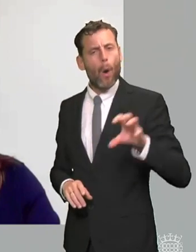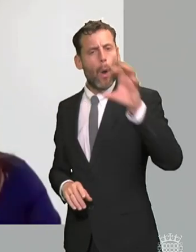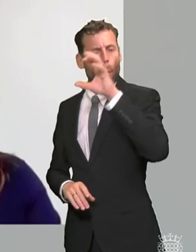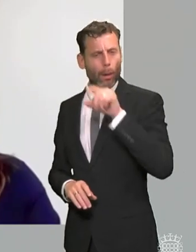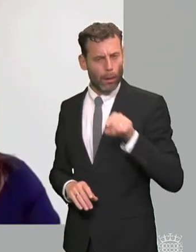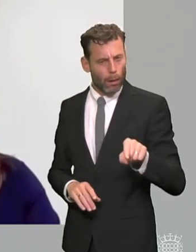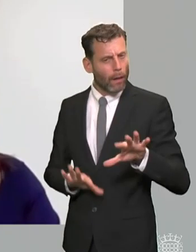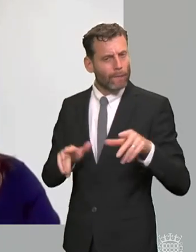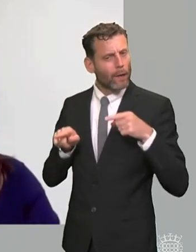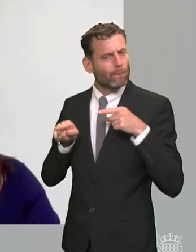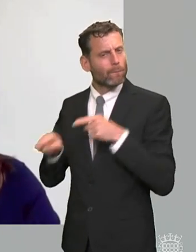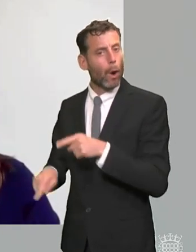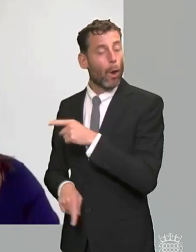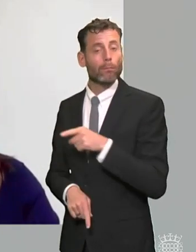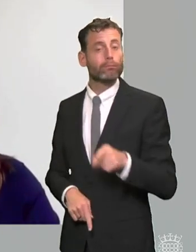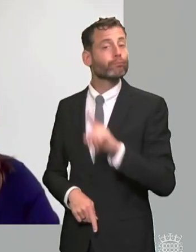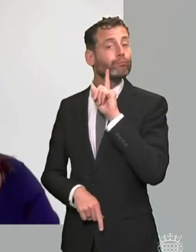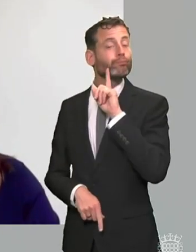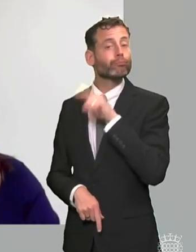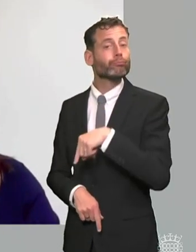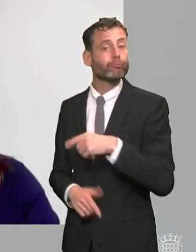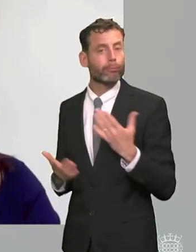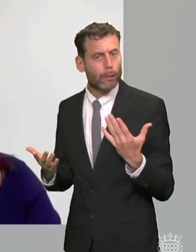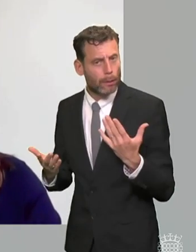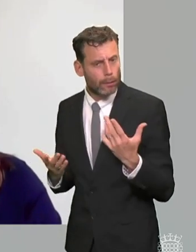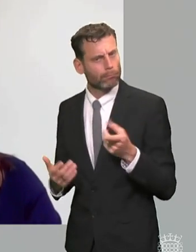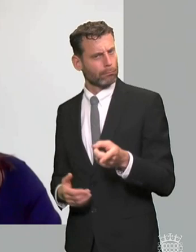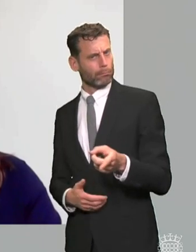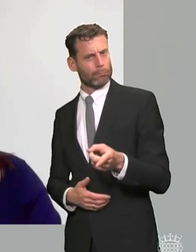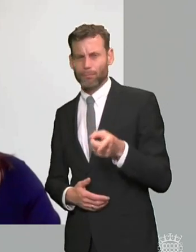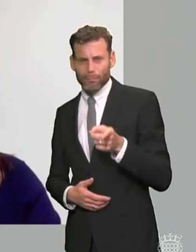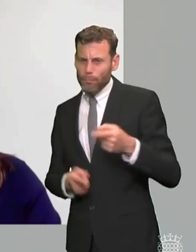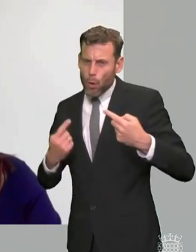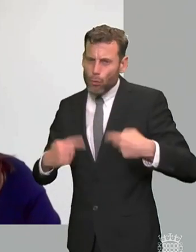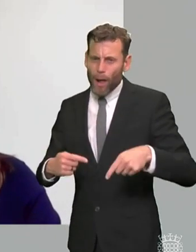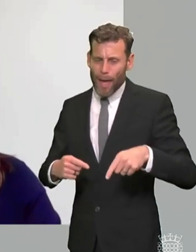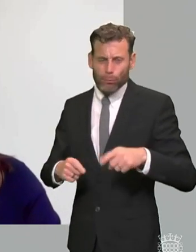any local discretion so the suggestion actually that there is you know uh local systems operating